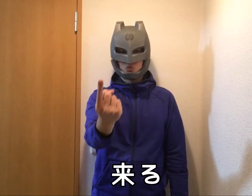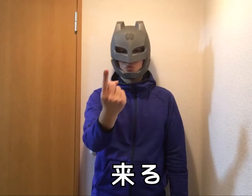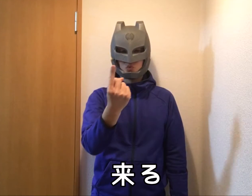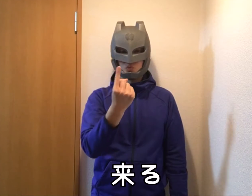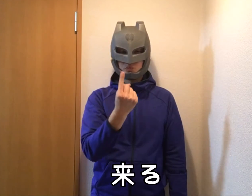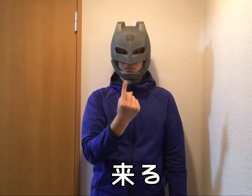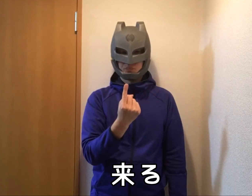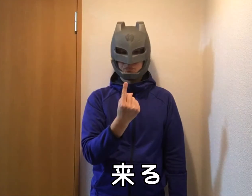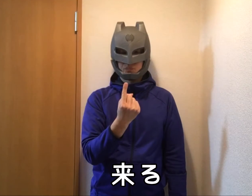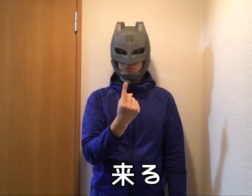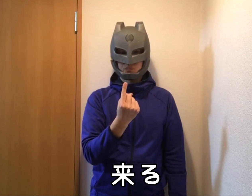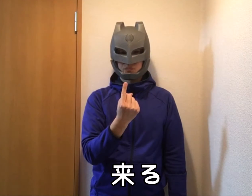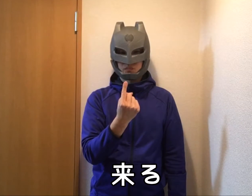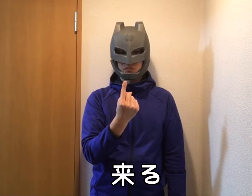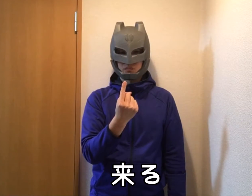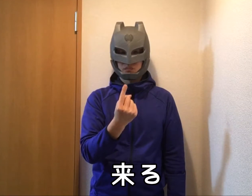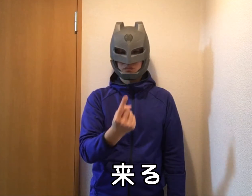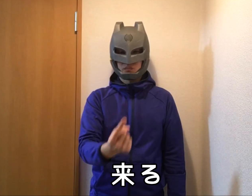Come